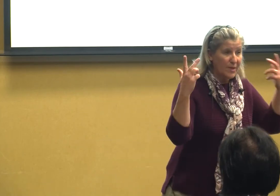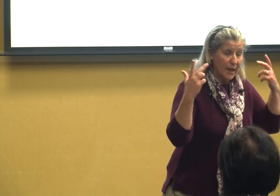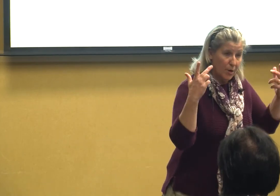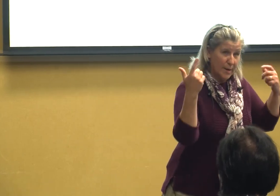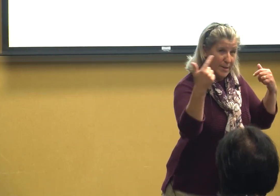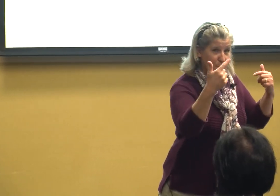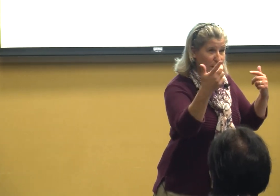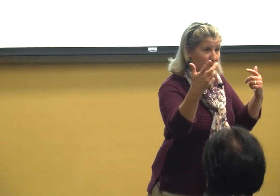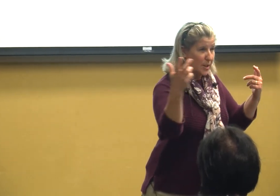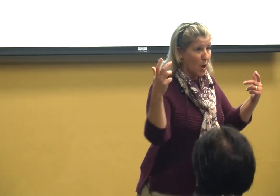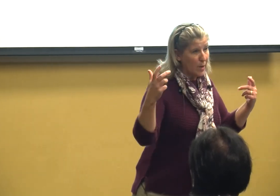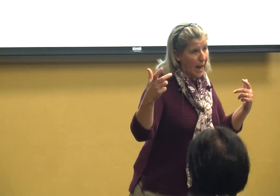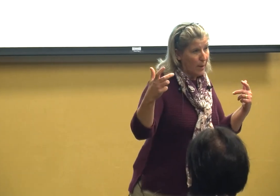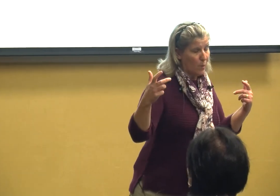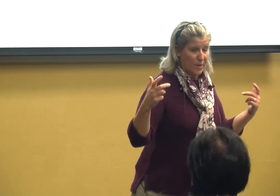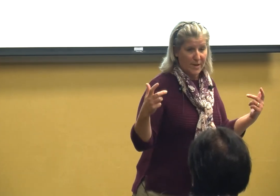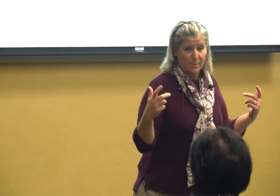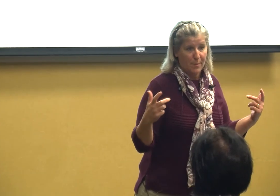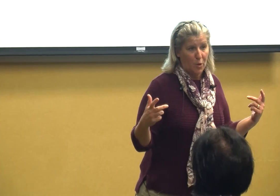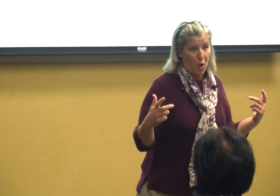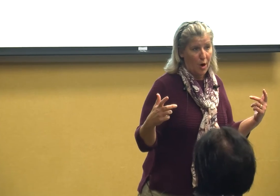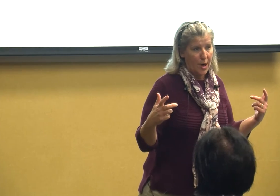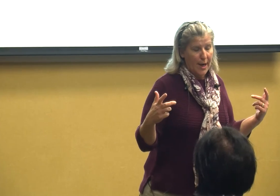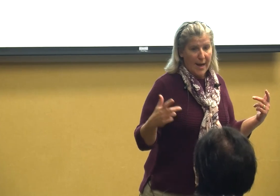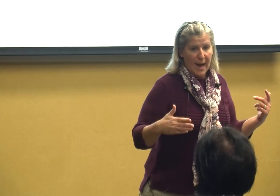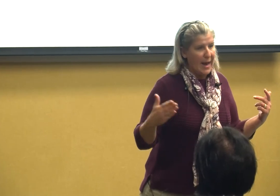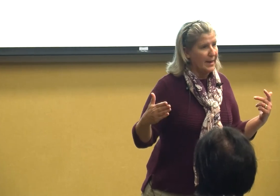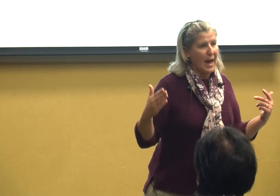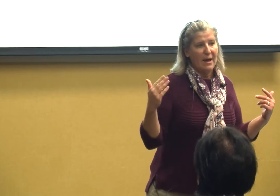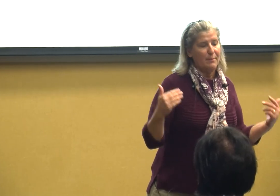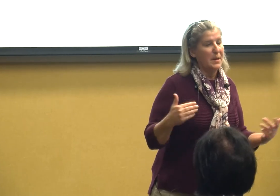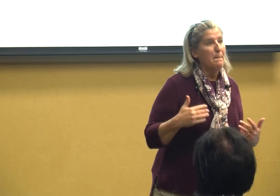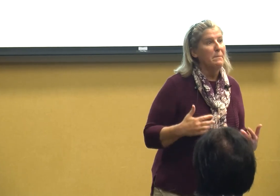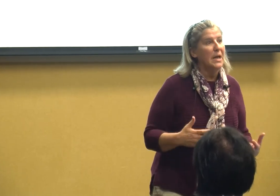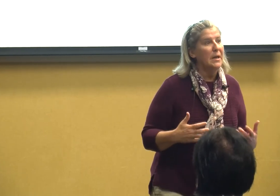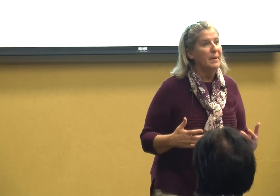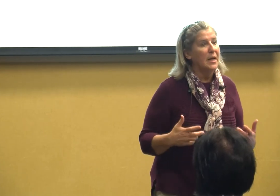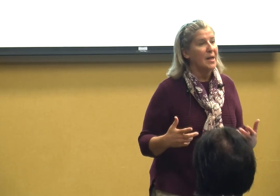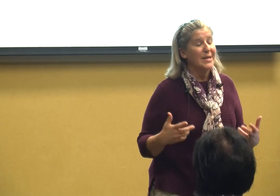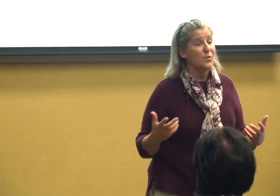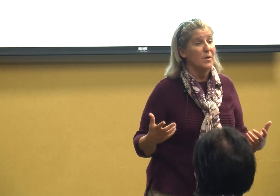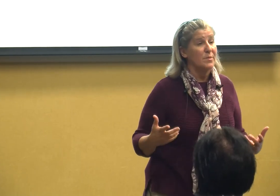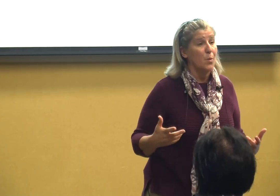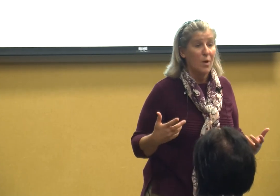the hearing to even locate where these people are and I've been in many many classrooms where